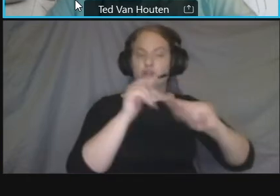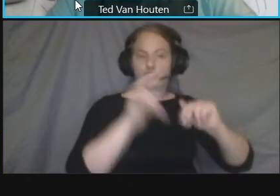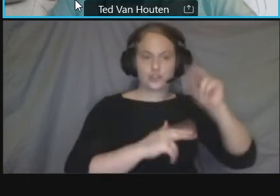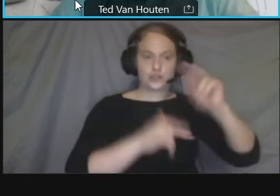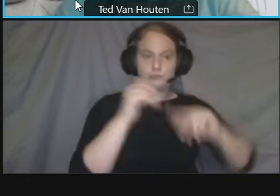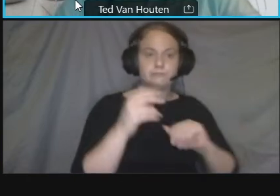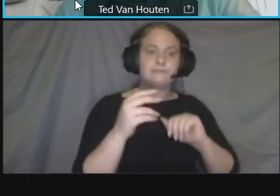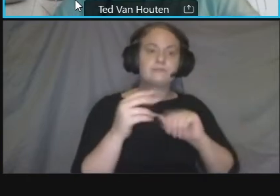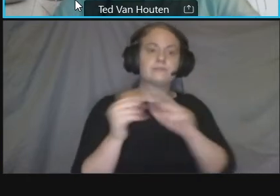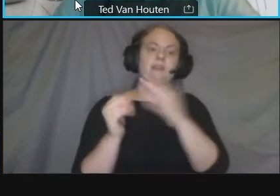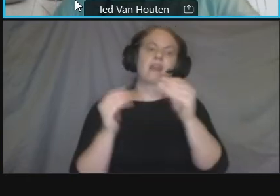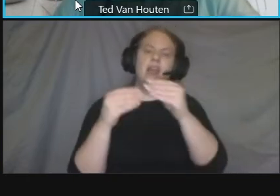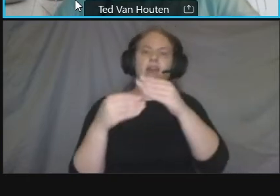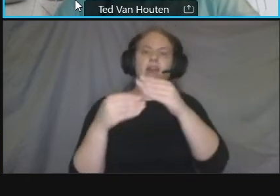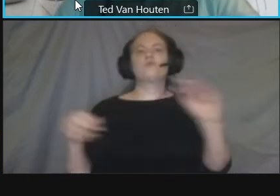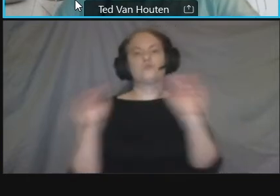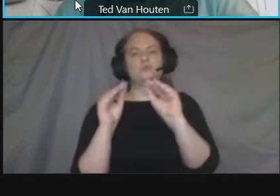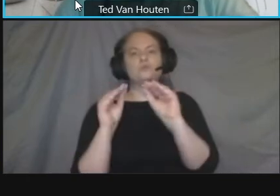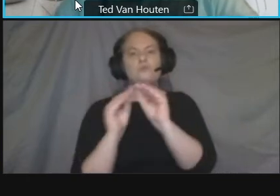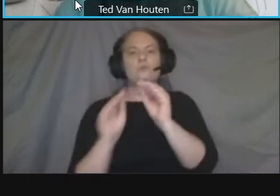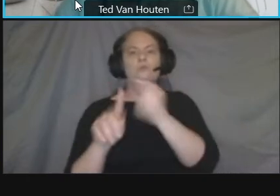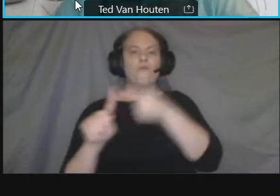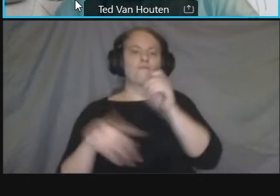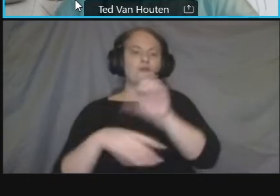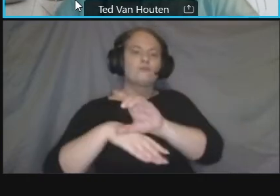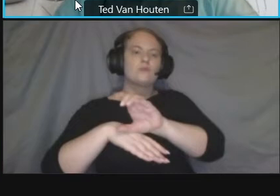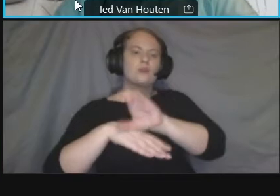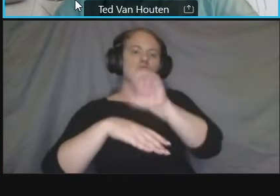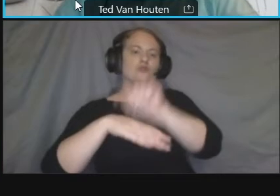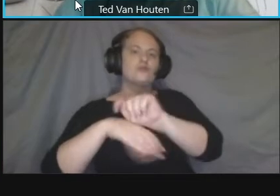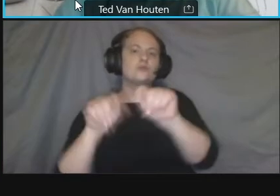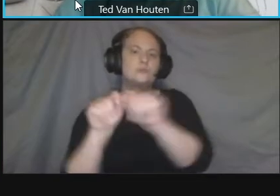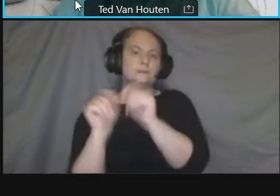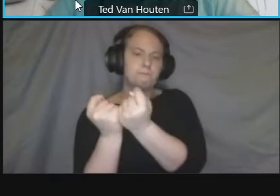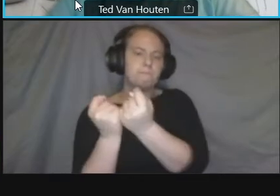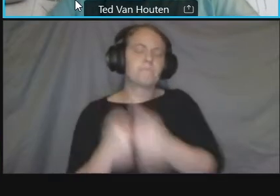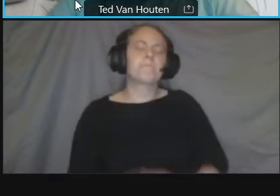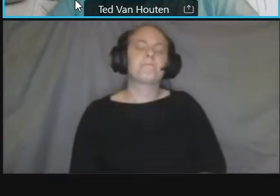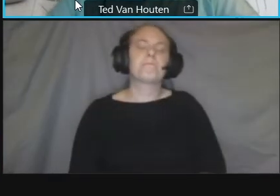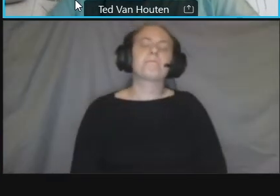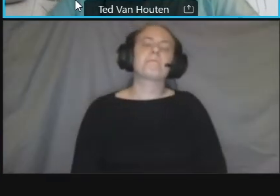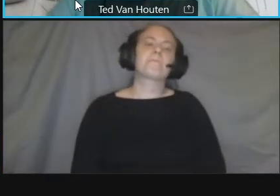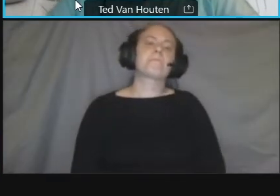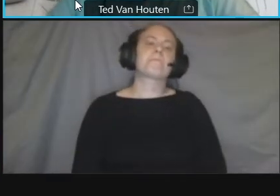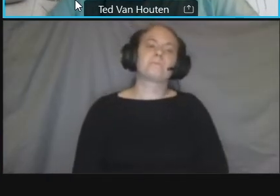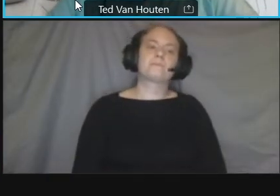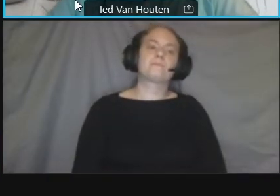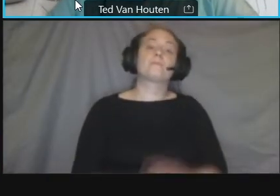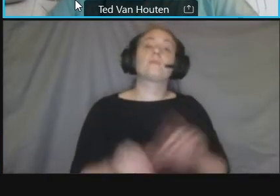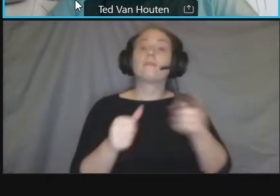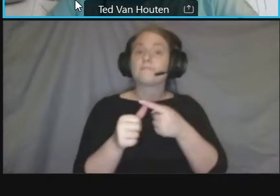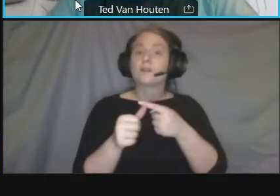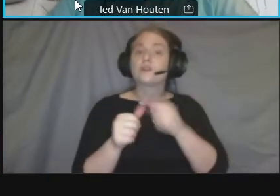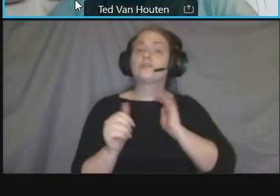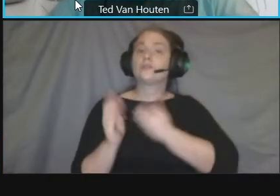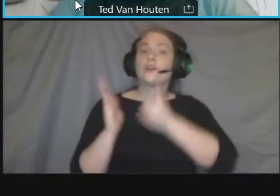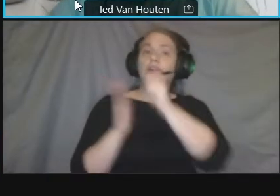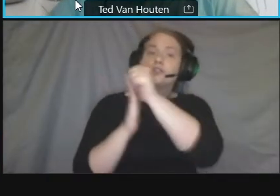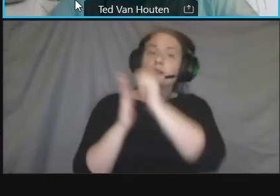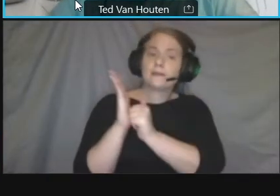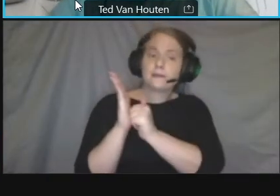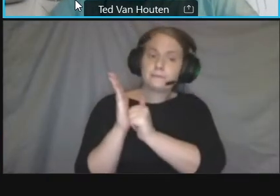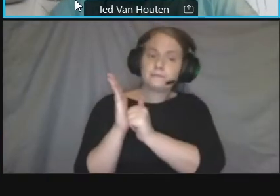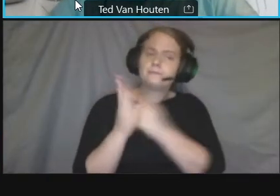mcrae from the associates so quick meeting agenda uh we went through a quick introduction we'll do a